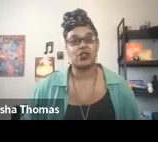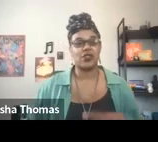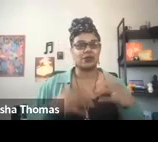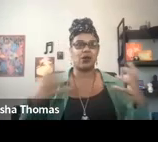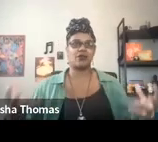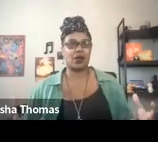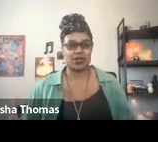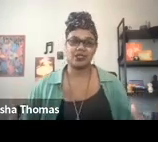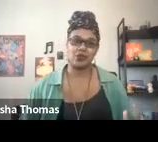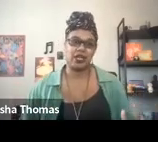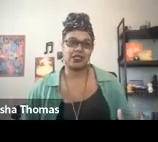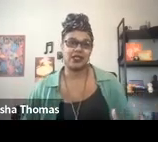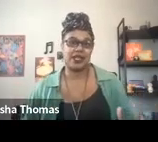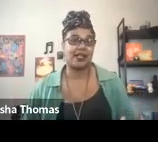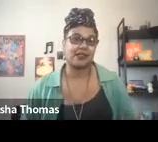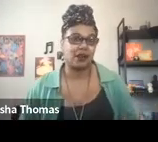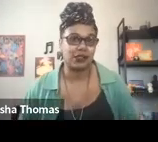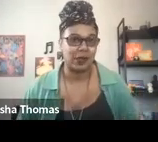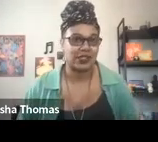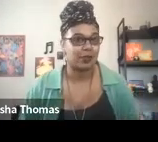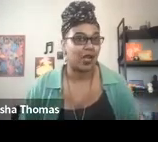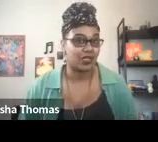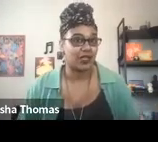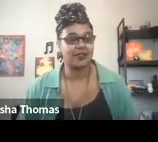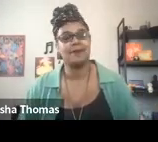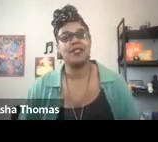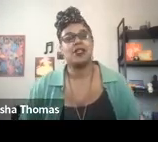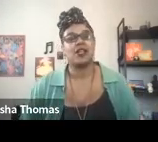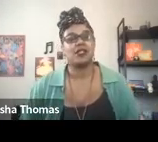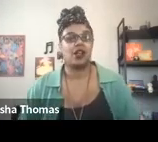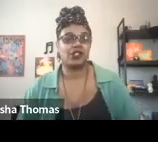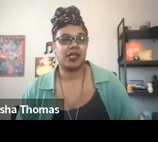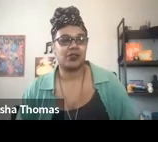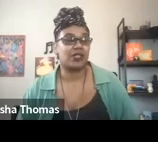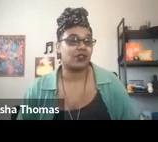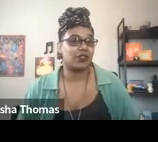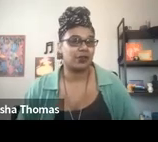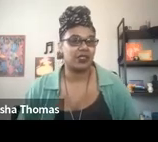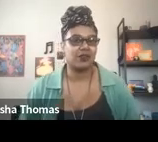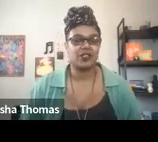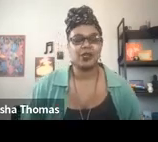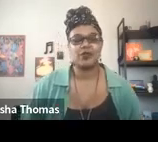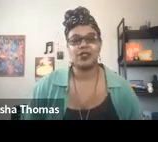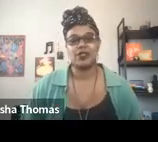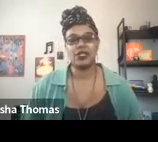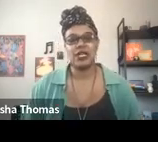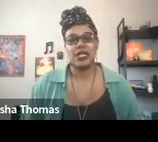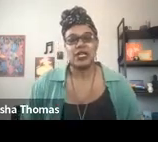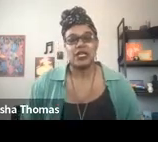And so that's part of why we're conceptualizing this as an arts-based project or as an arts-based research, a piece of arts based research.